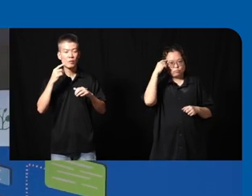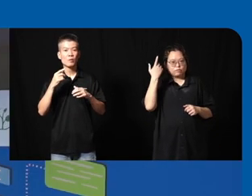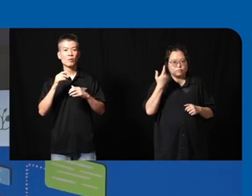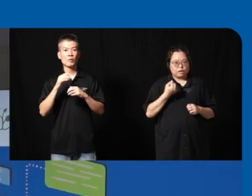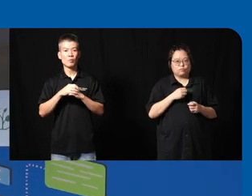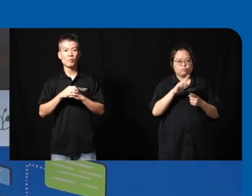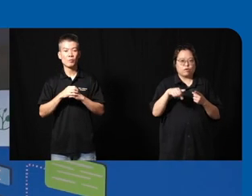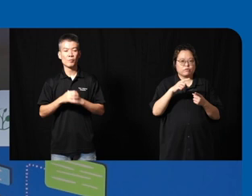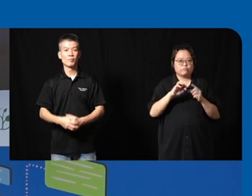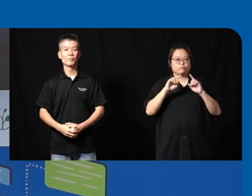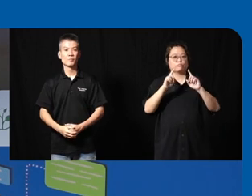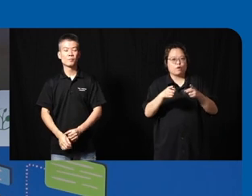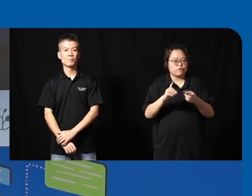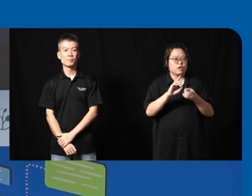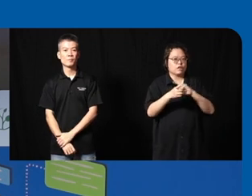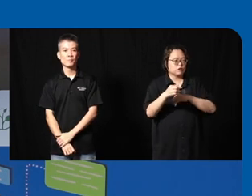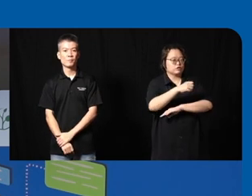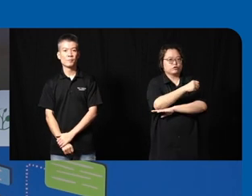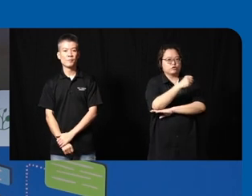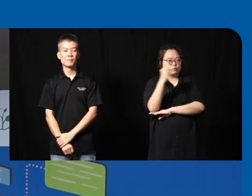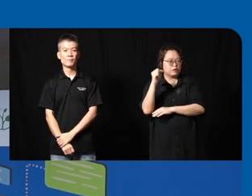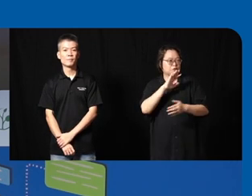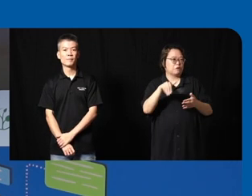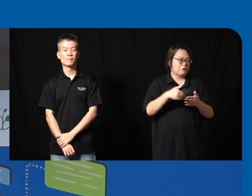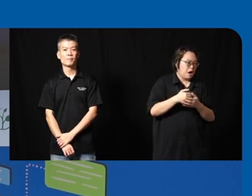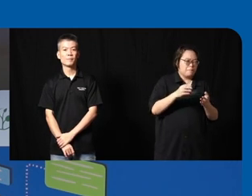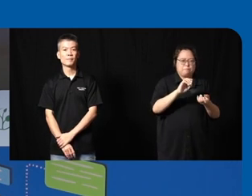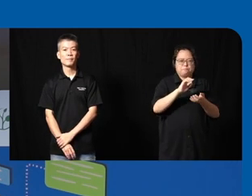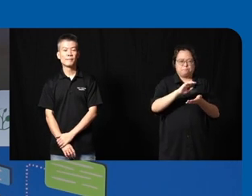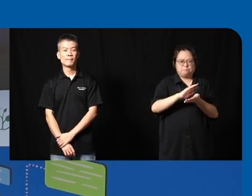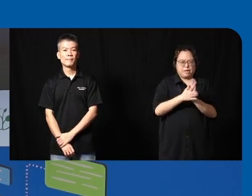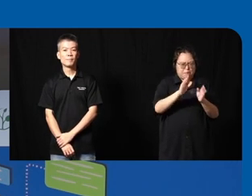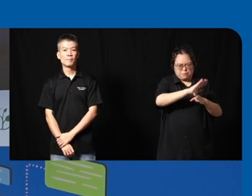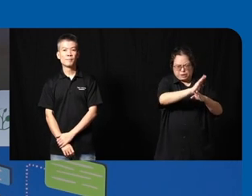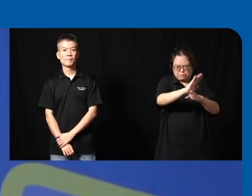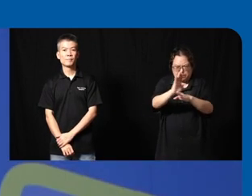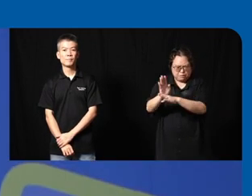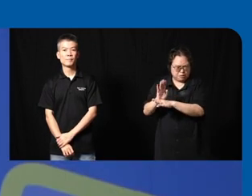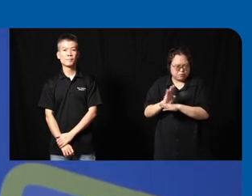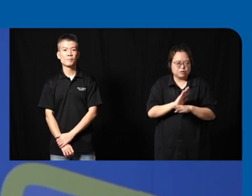we go into digital space everything is commod tized right so everything is easily reached out